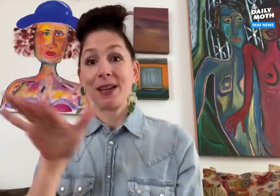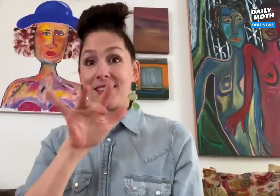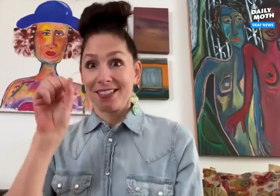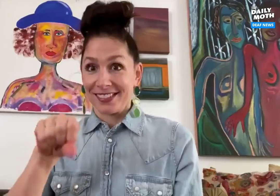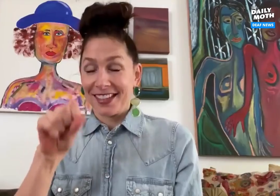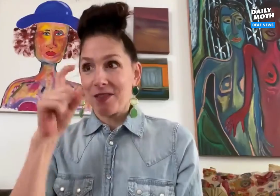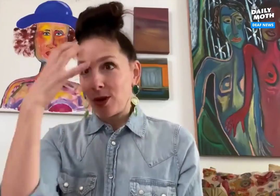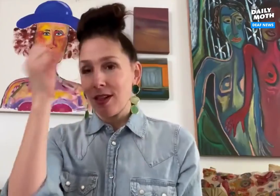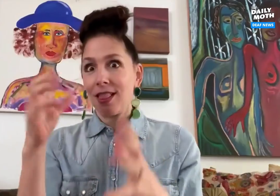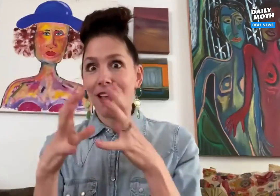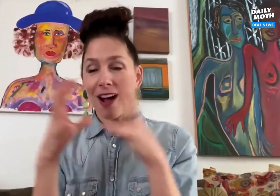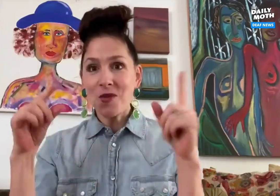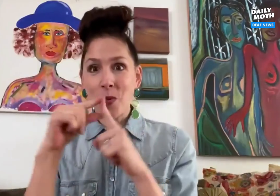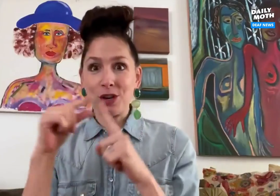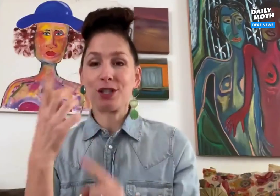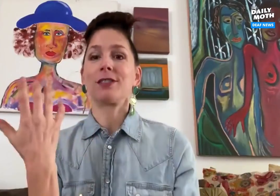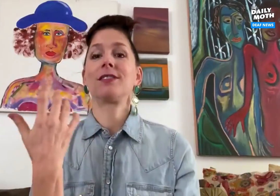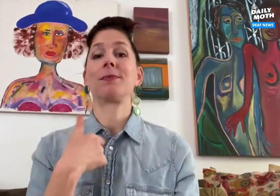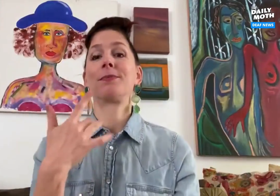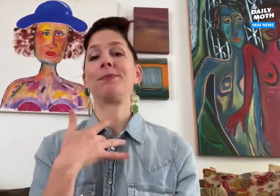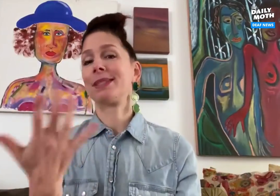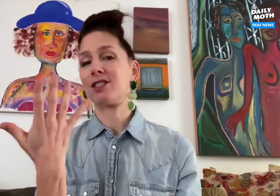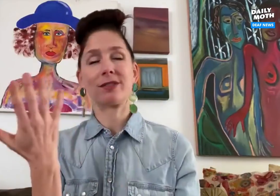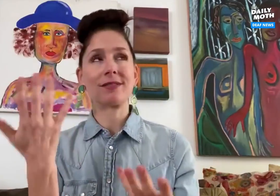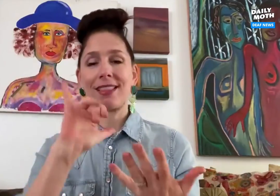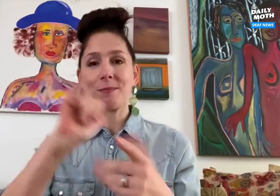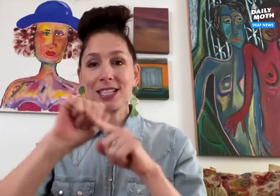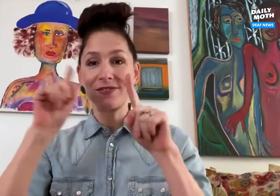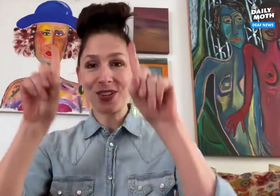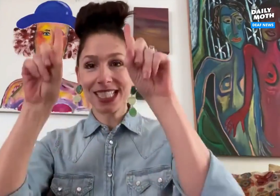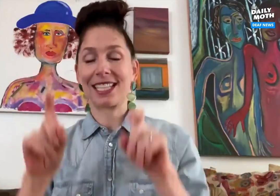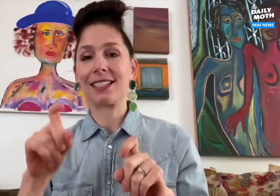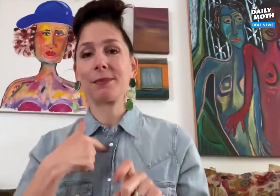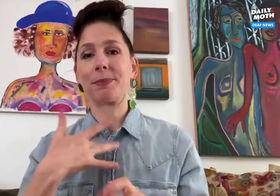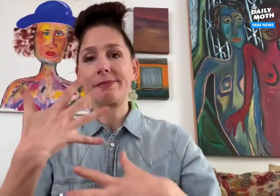I did have to memorize a lot of words! I typically use a strategy that I use for studying for exams.